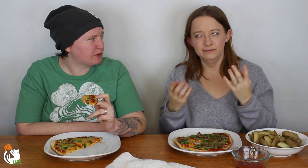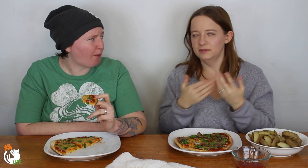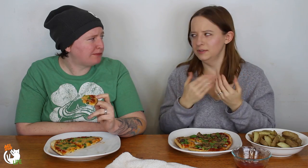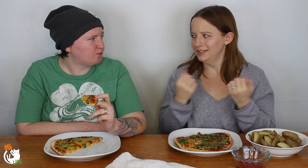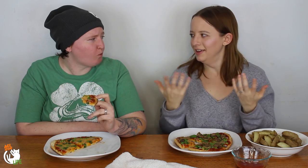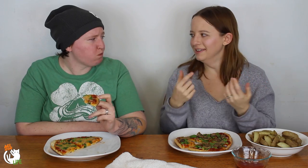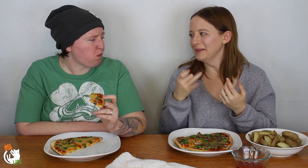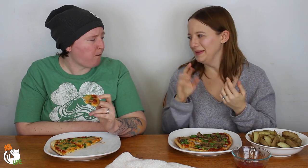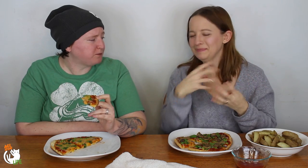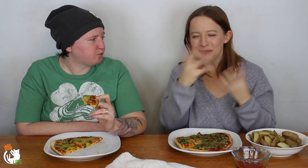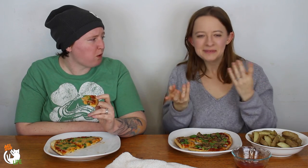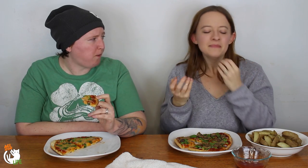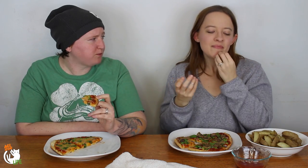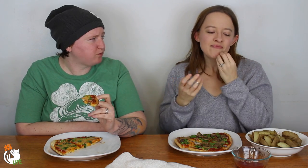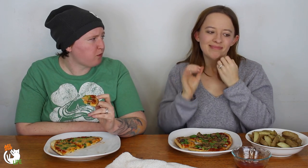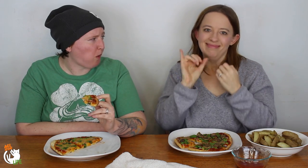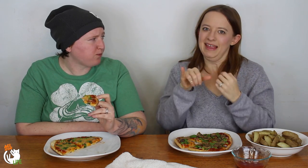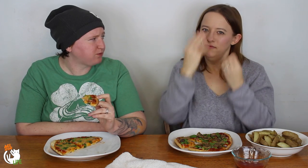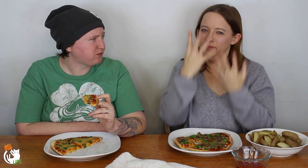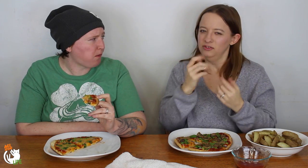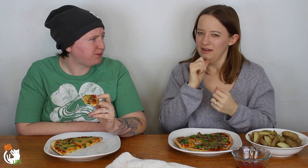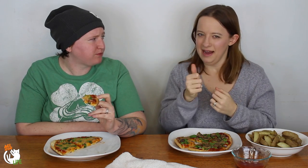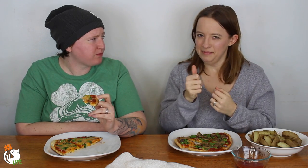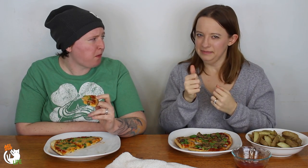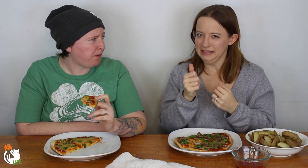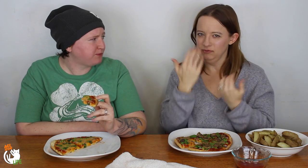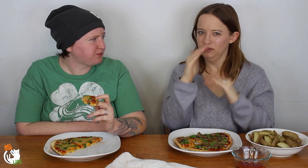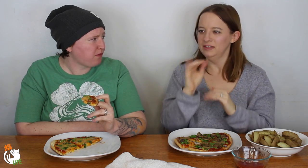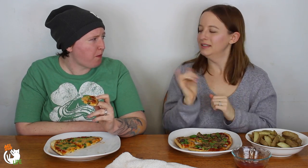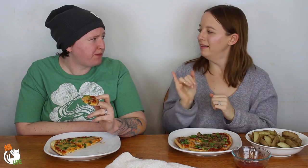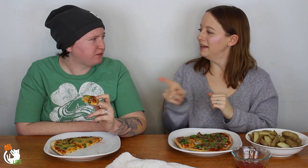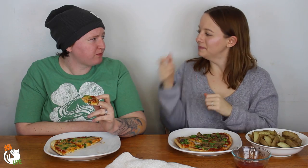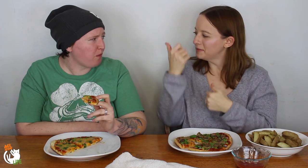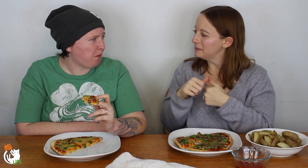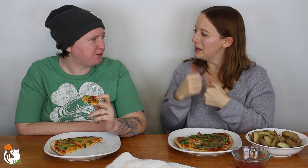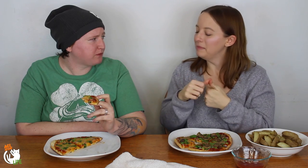I'll just say queer. It's easier to sign, queer. You know, umm that information should not be restricted.